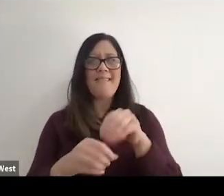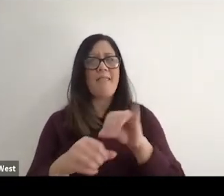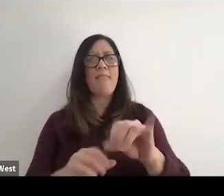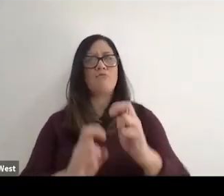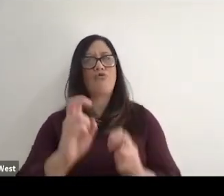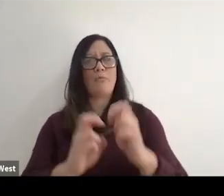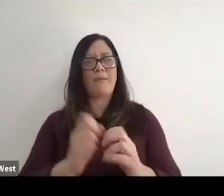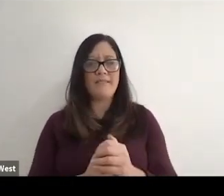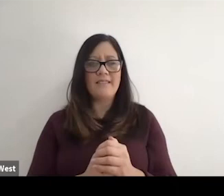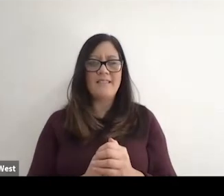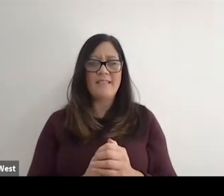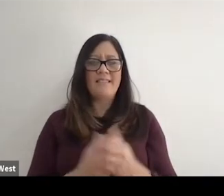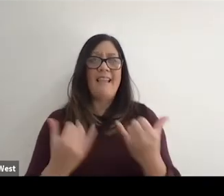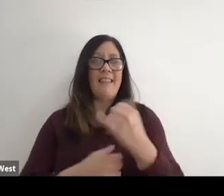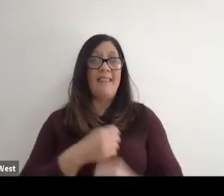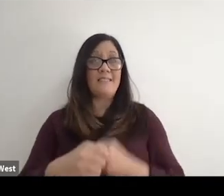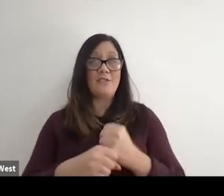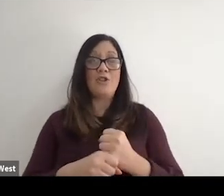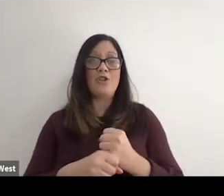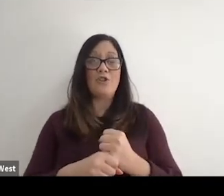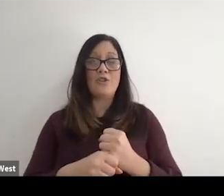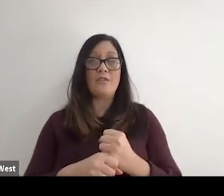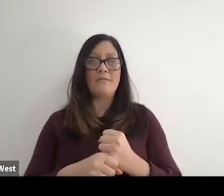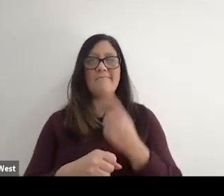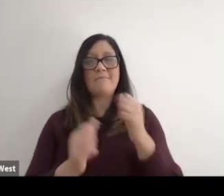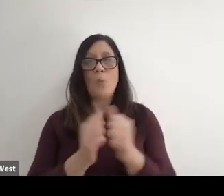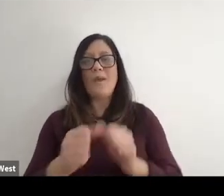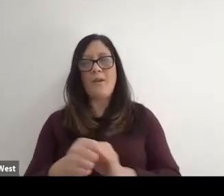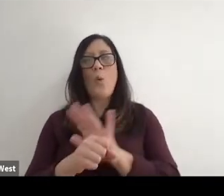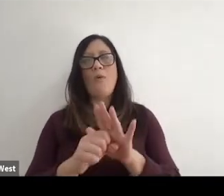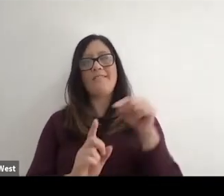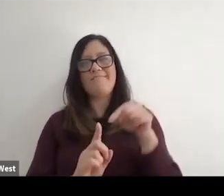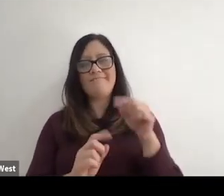slams in this year because of Covid They had to They eliminated certain aspects.